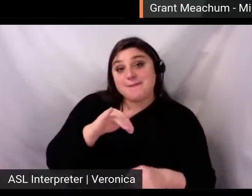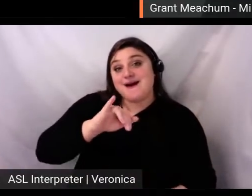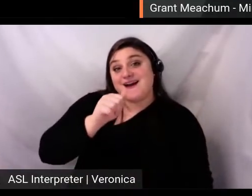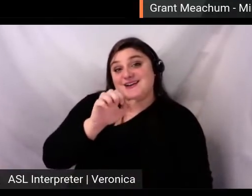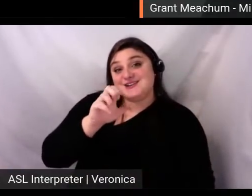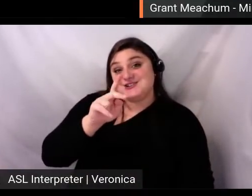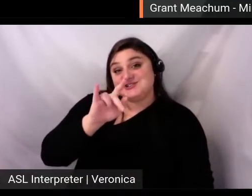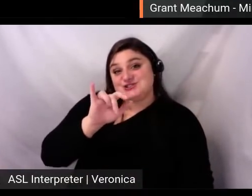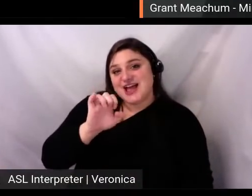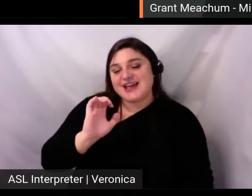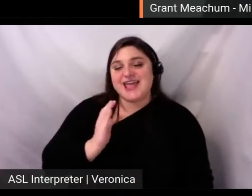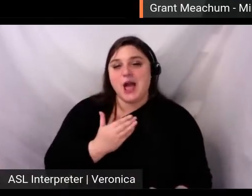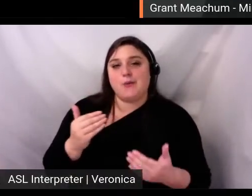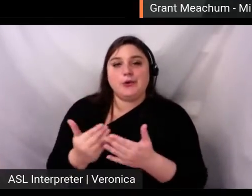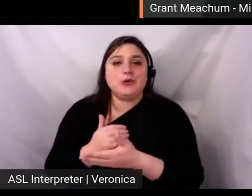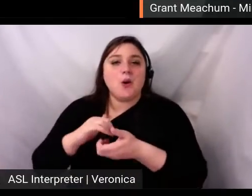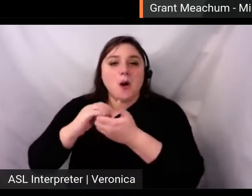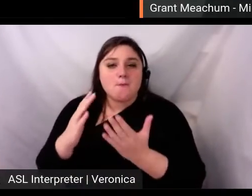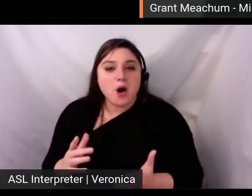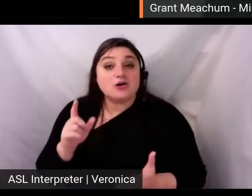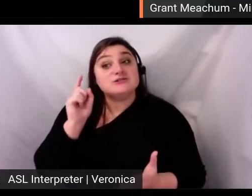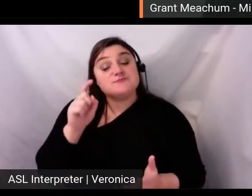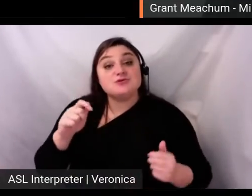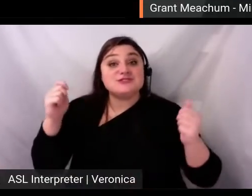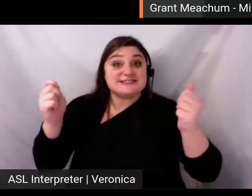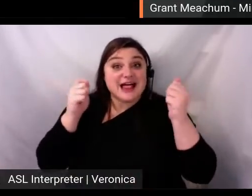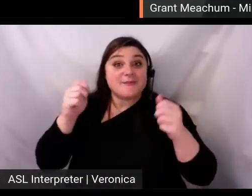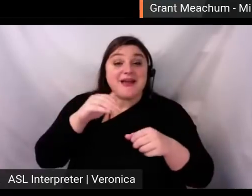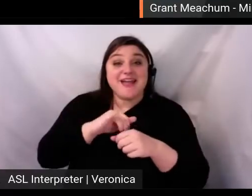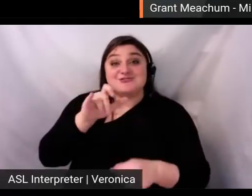that was set to launch in July 2020 and celebrate Beethoven's influence on music